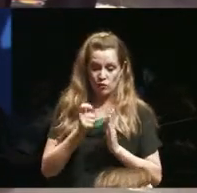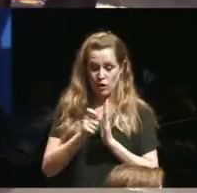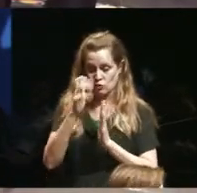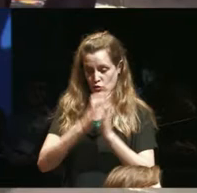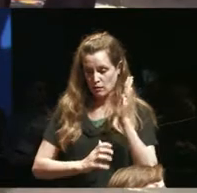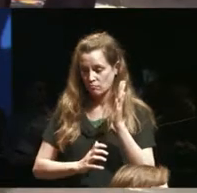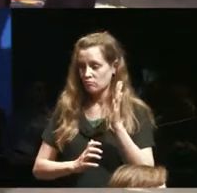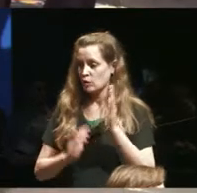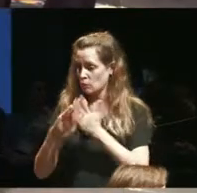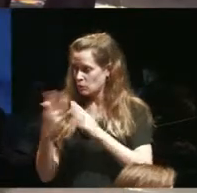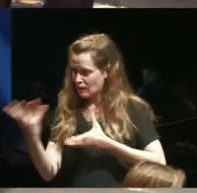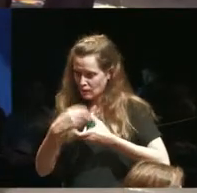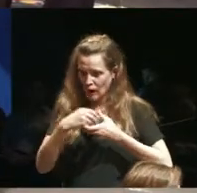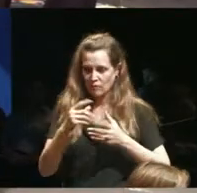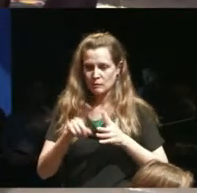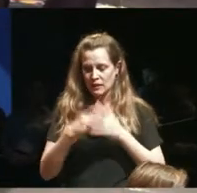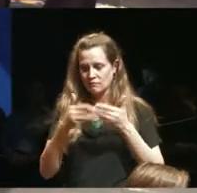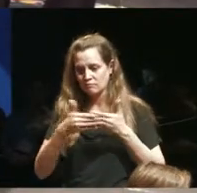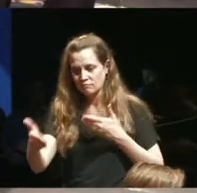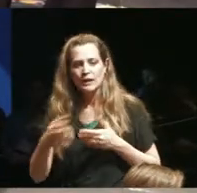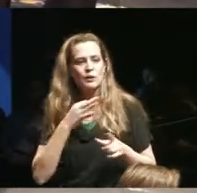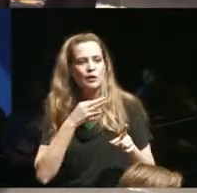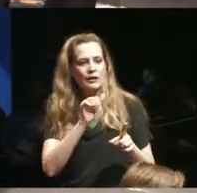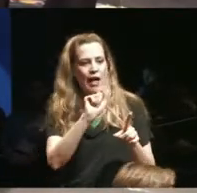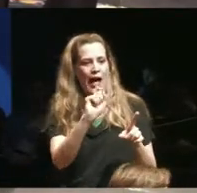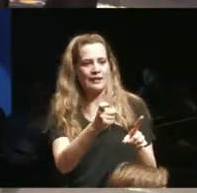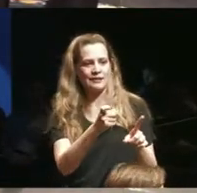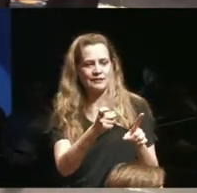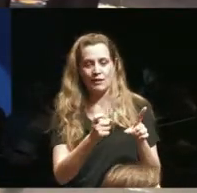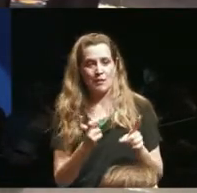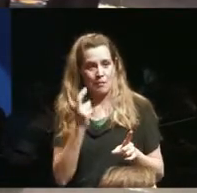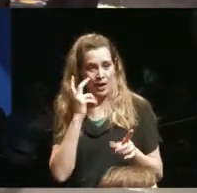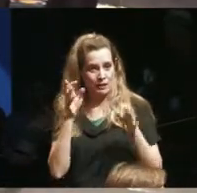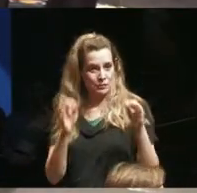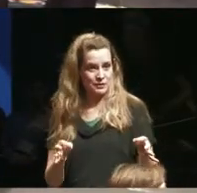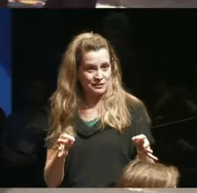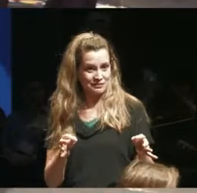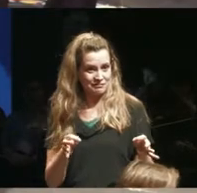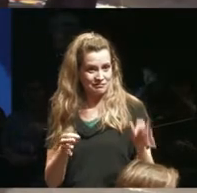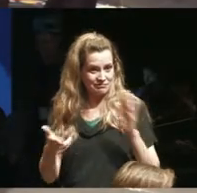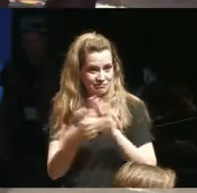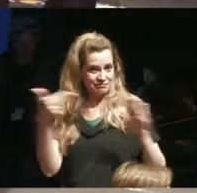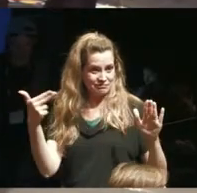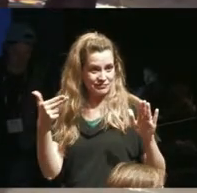a script I bet that you wouldn't slot in a blind person to to represent justice